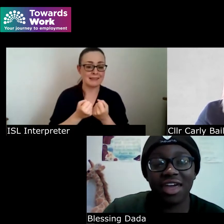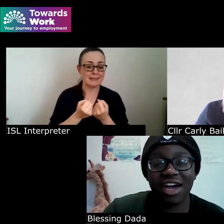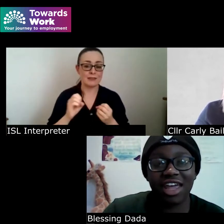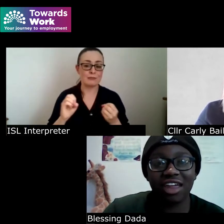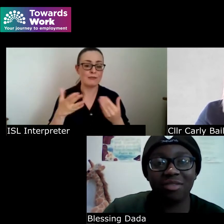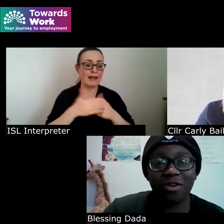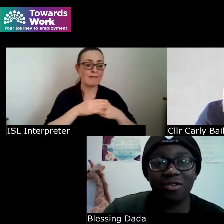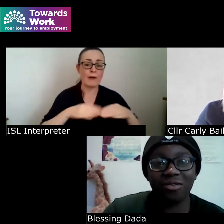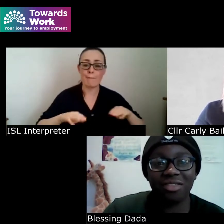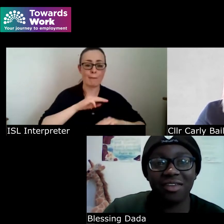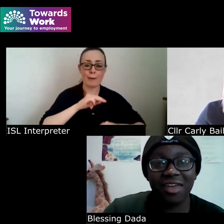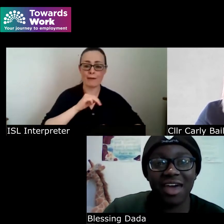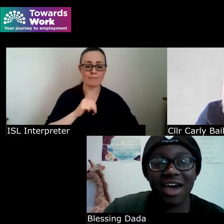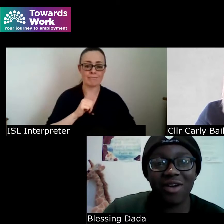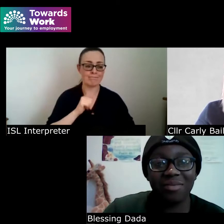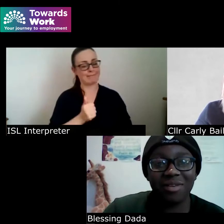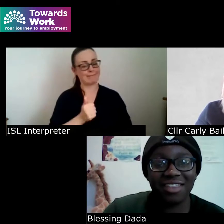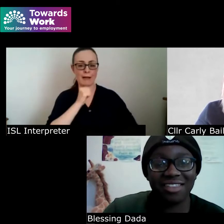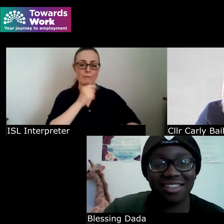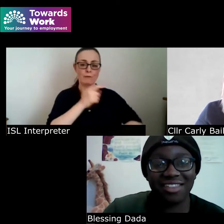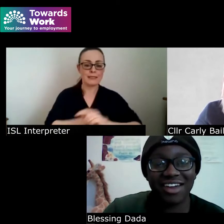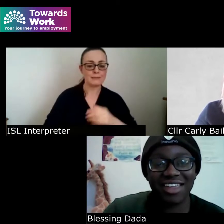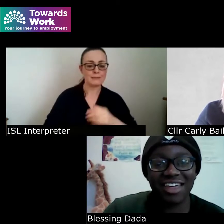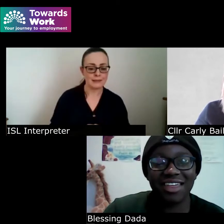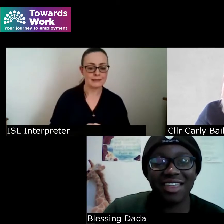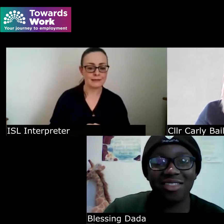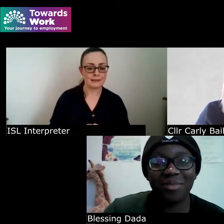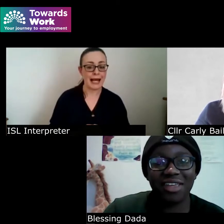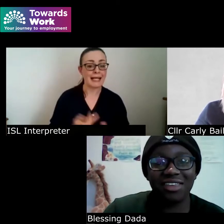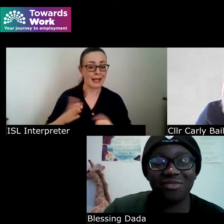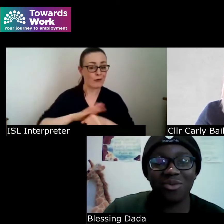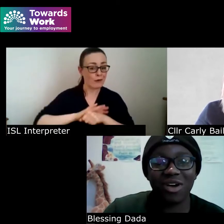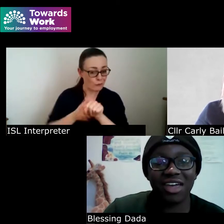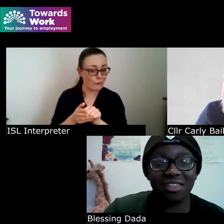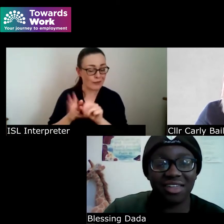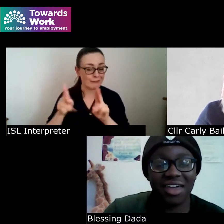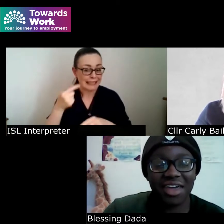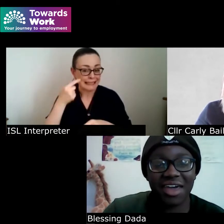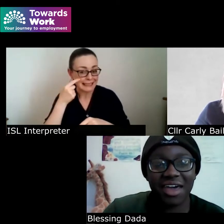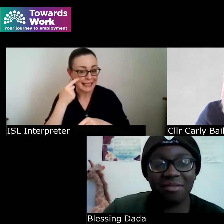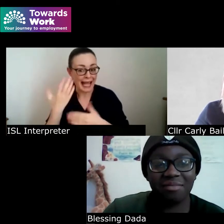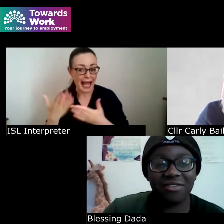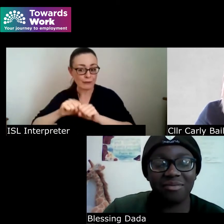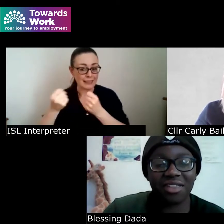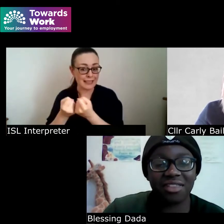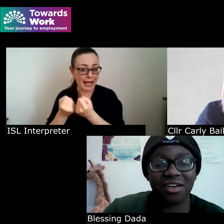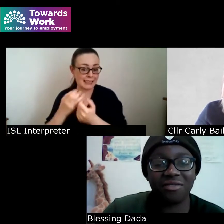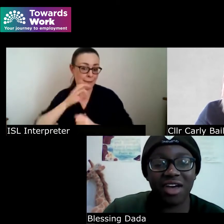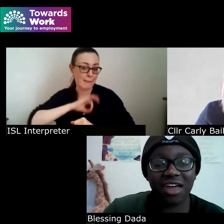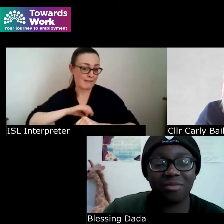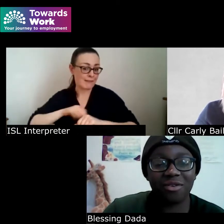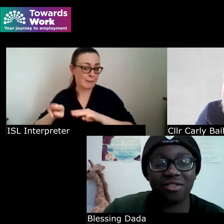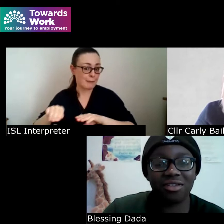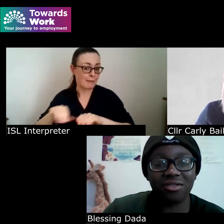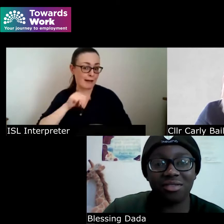kind of exposed how ableist society is in so many different ways and even myself as a person who's a